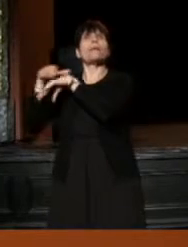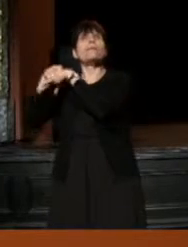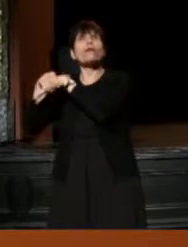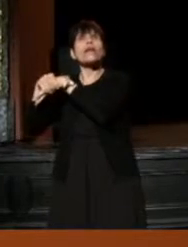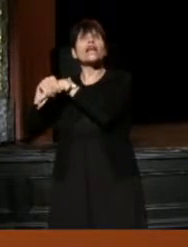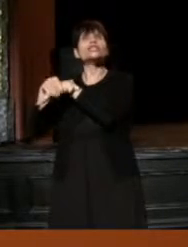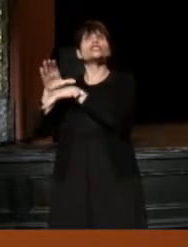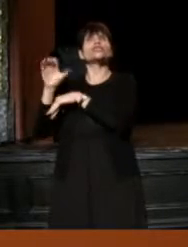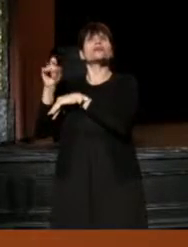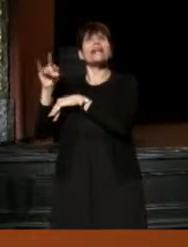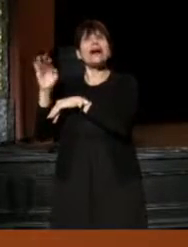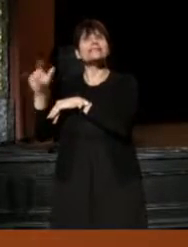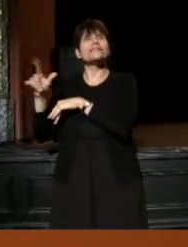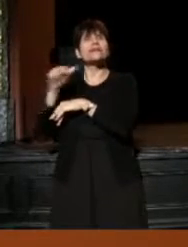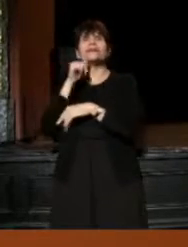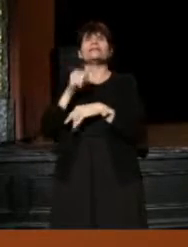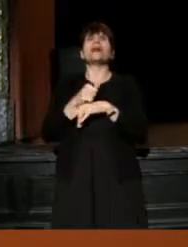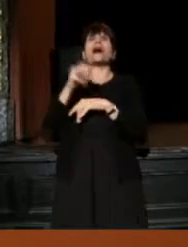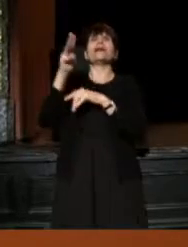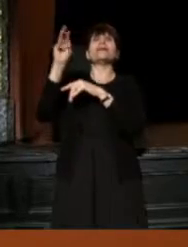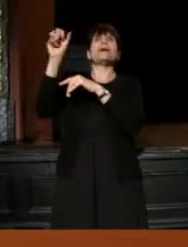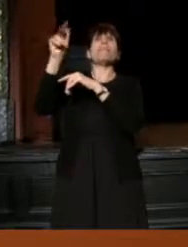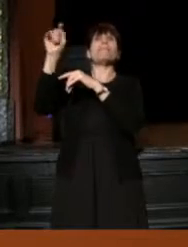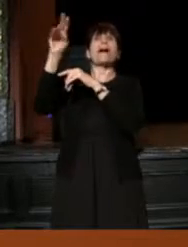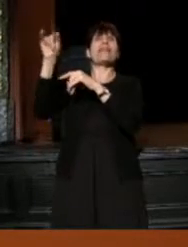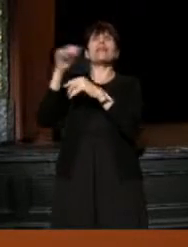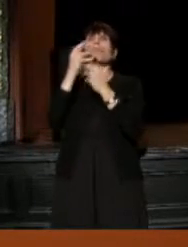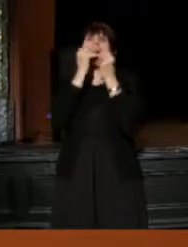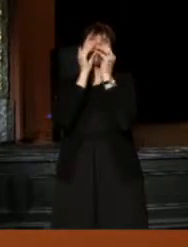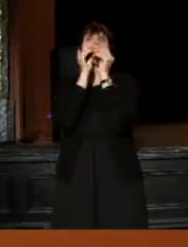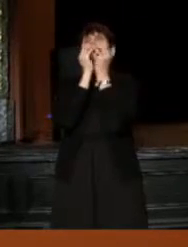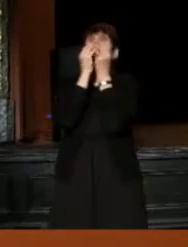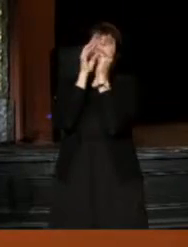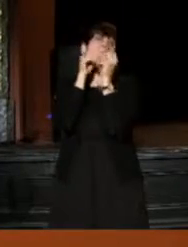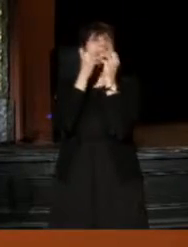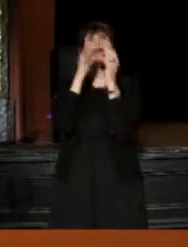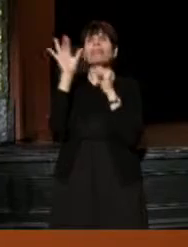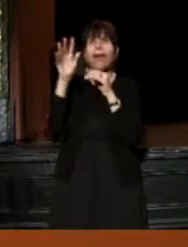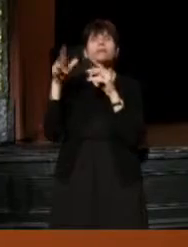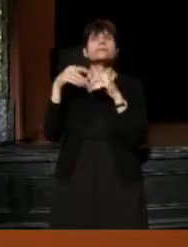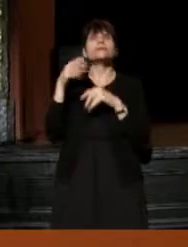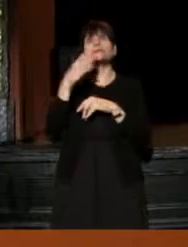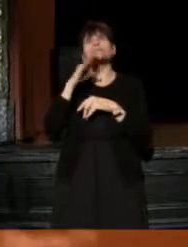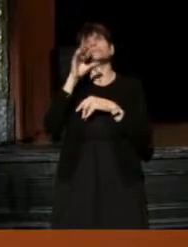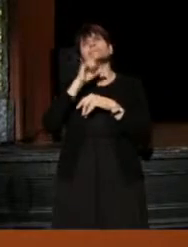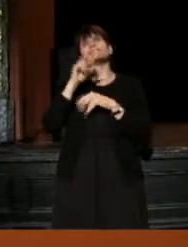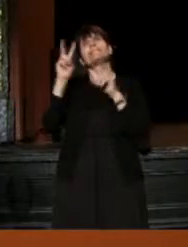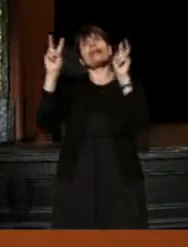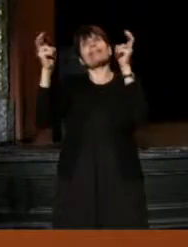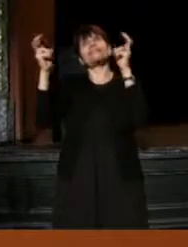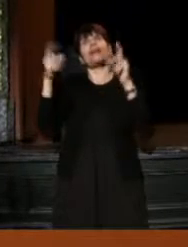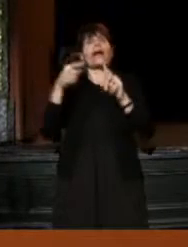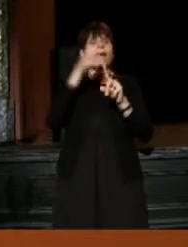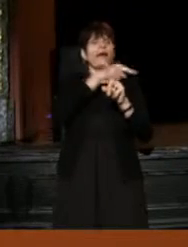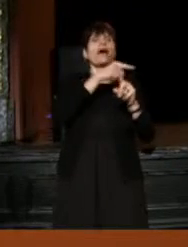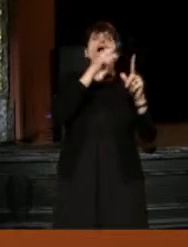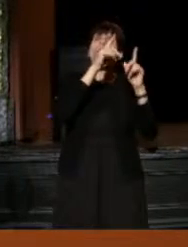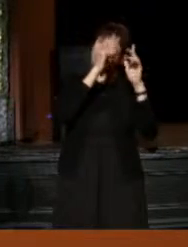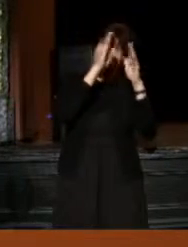it wasn't based on a method of kind of mumbling, whatever the cliches are, and finding something else. Because Bill will do a wide variety of plays, you know: